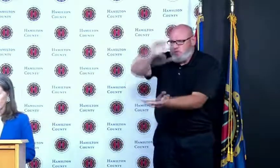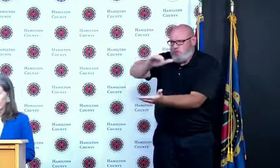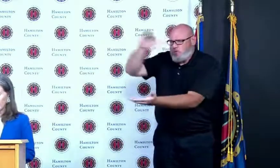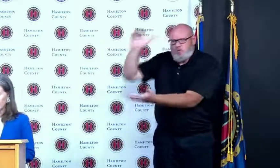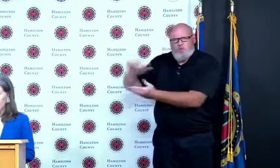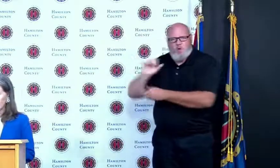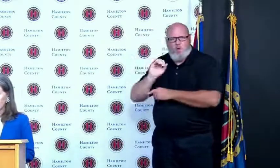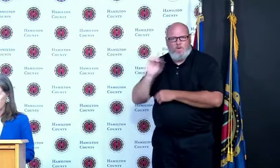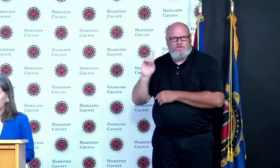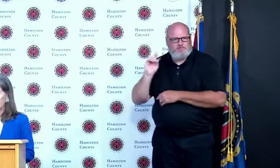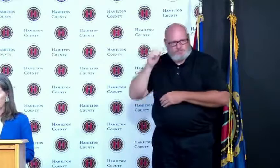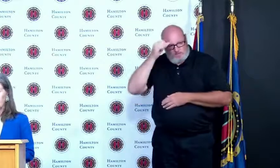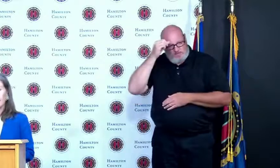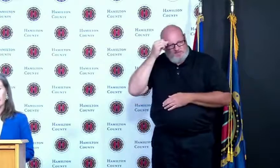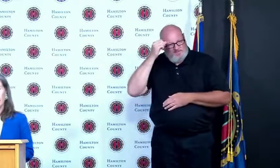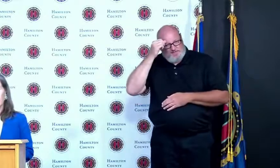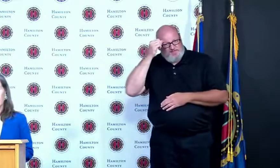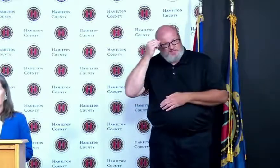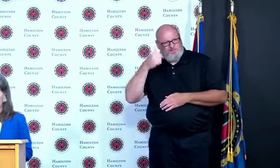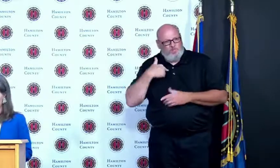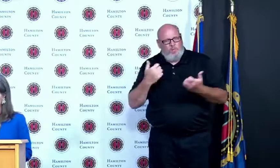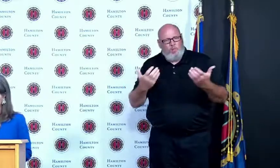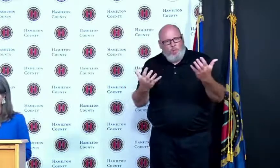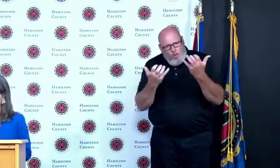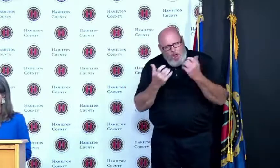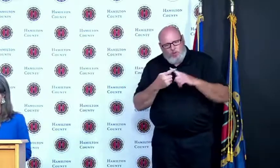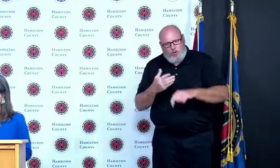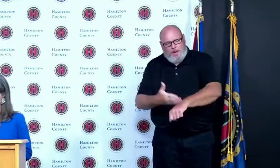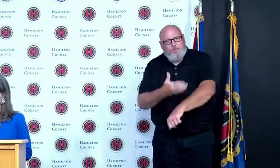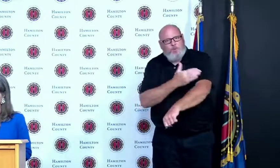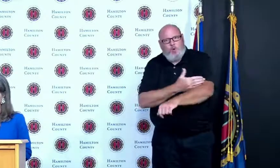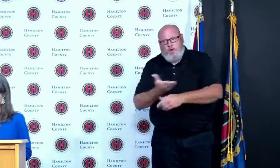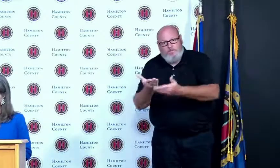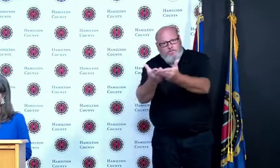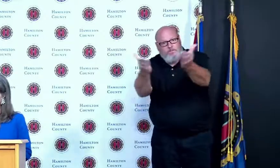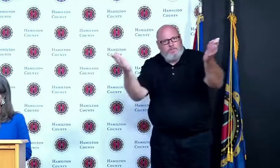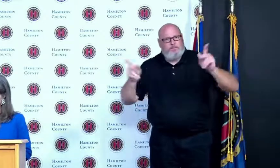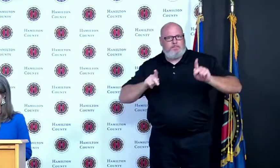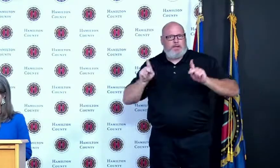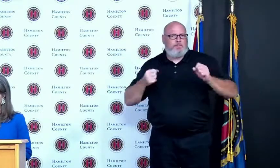the CARES Act funding and the American Rescue Plan have allowed the county to